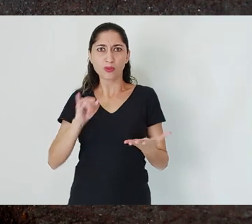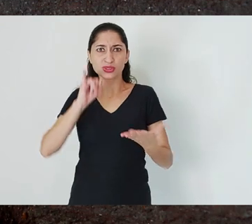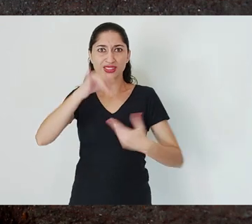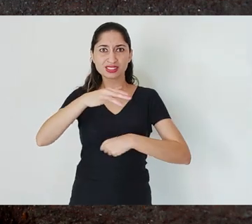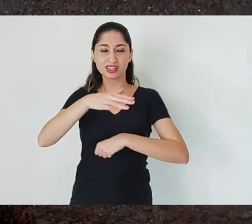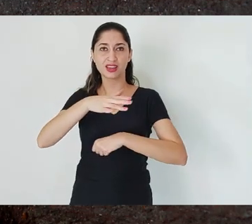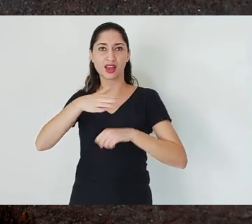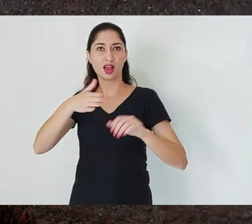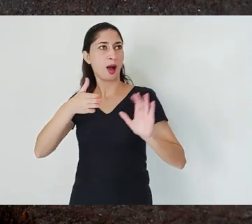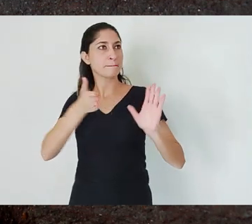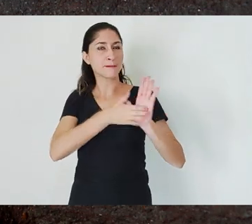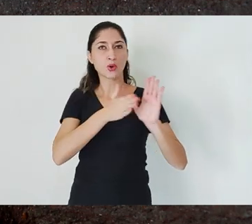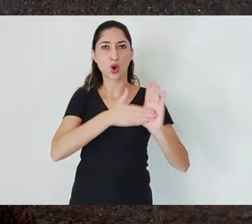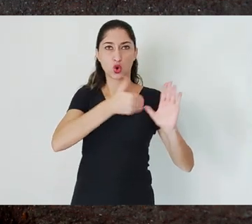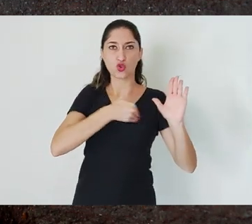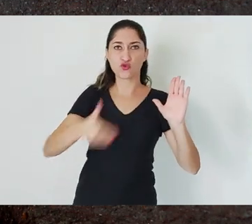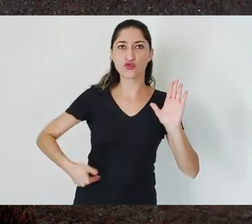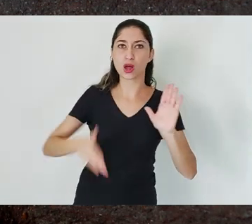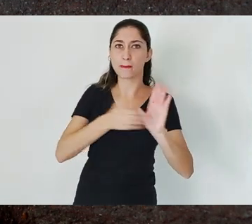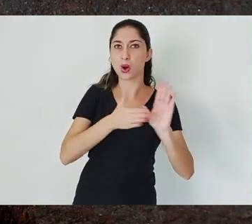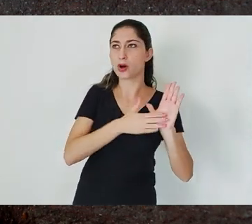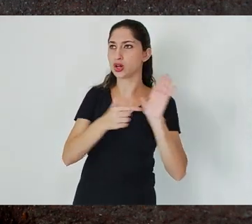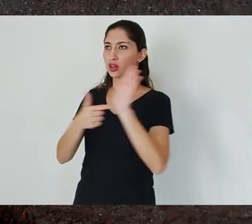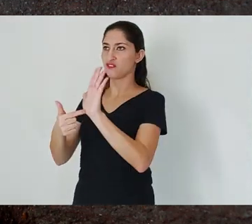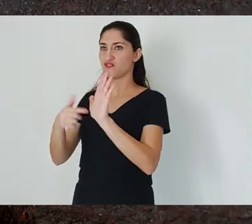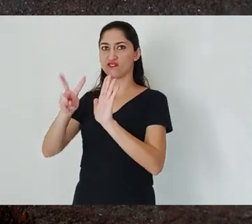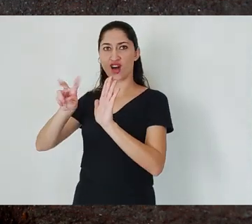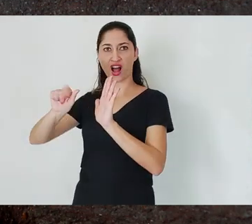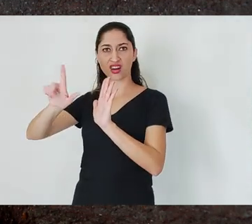no imput by the local entity?"